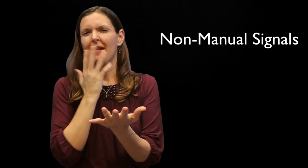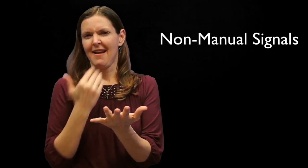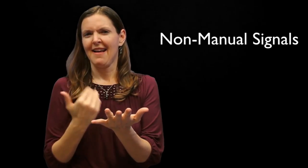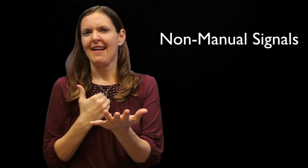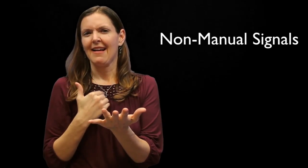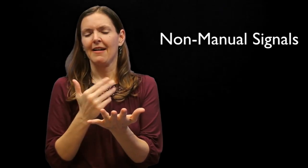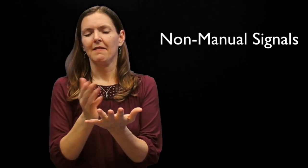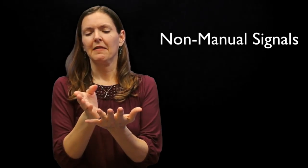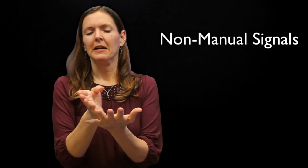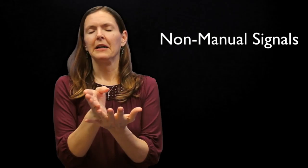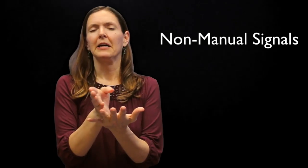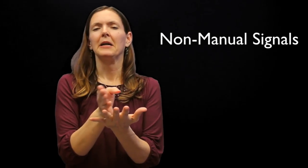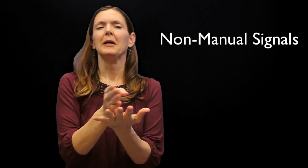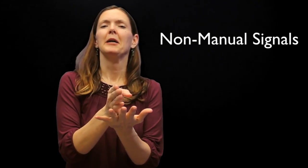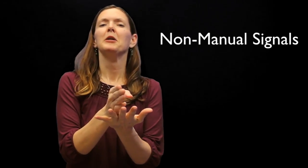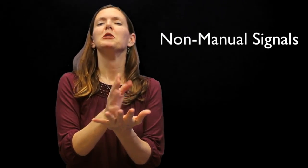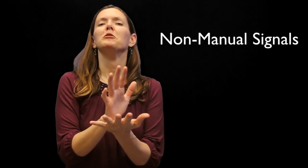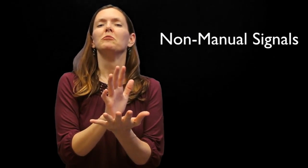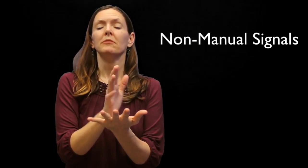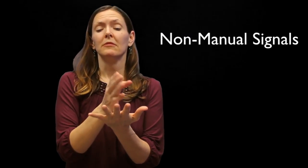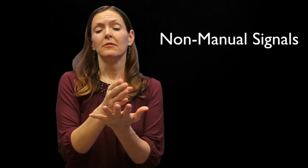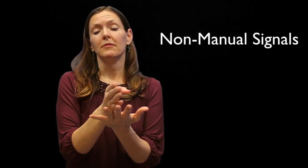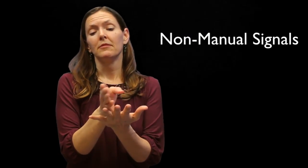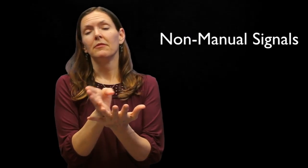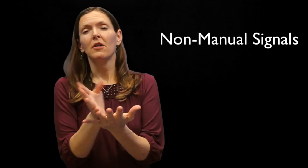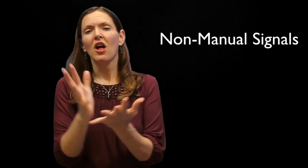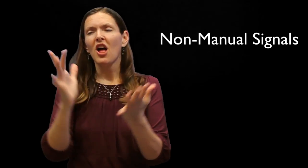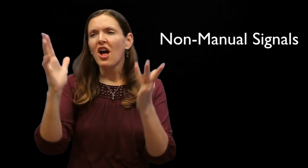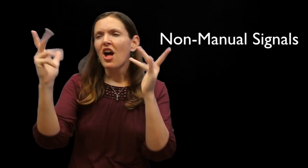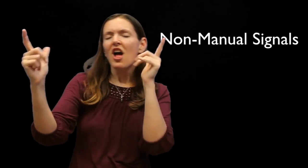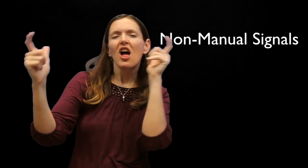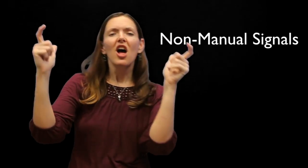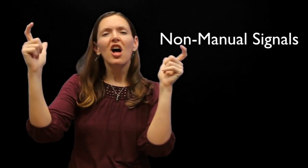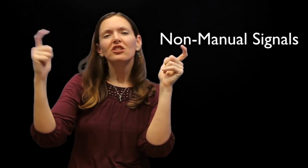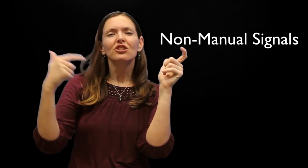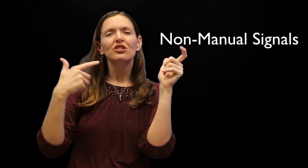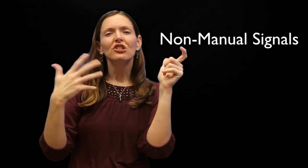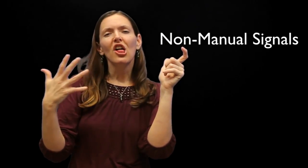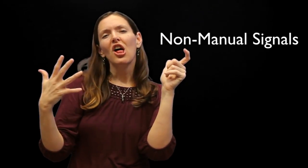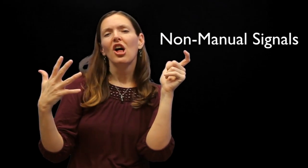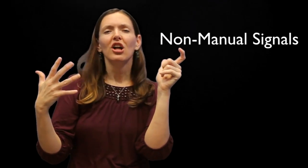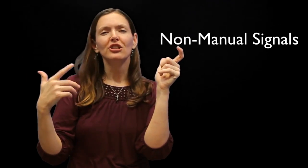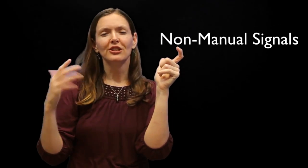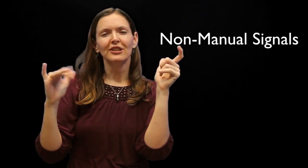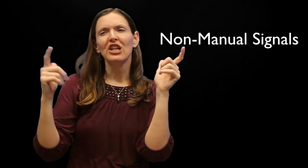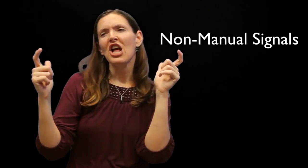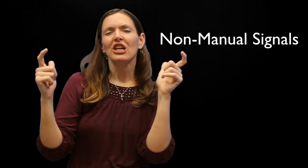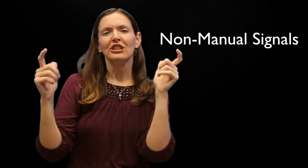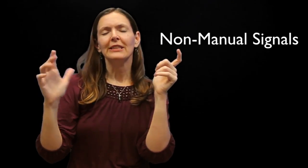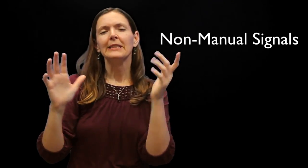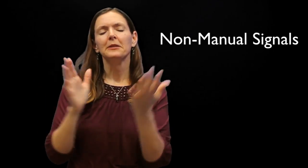Some say with the casual register, the NMS is slightly different than the NMS used during the formal register. For instance, in describing a very large habitat, one would in the casual register, stick their tongue out